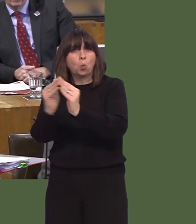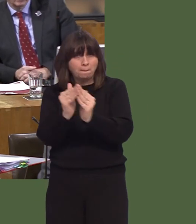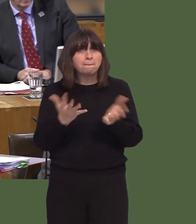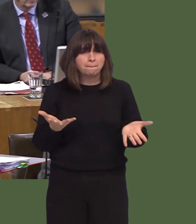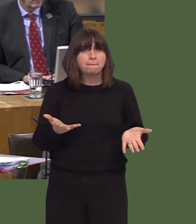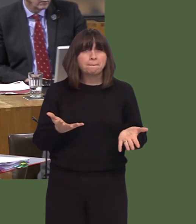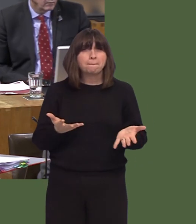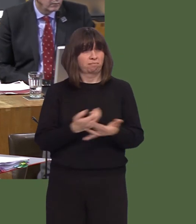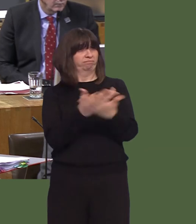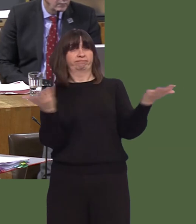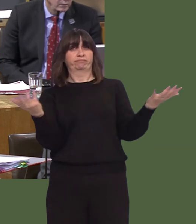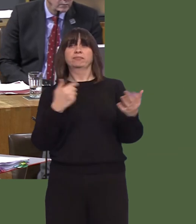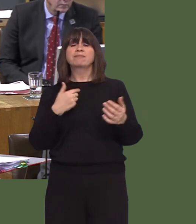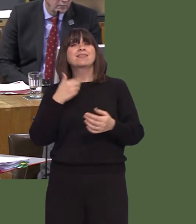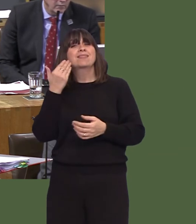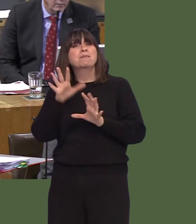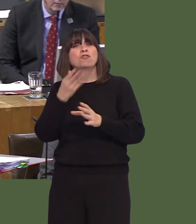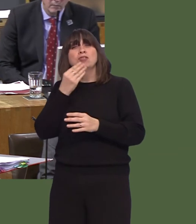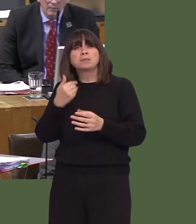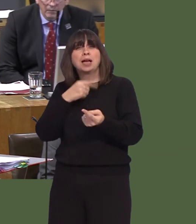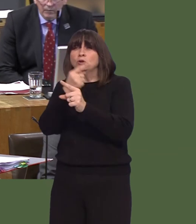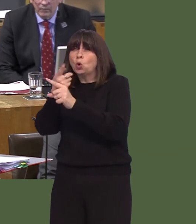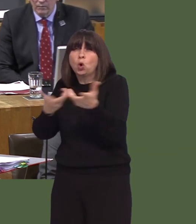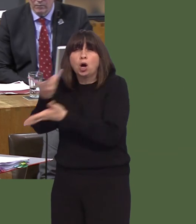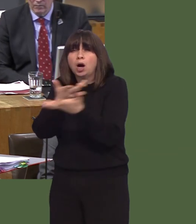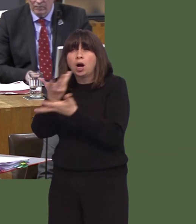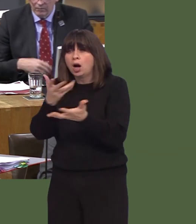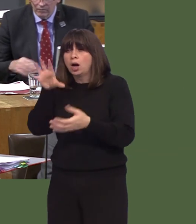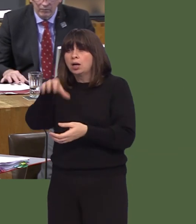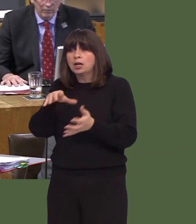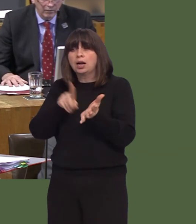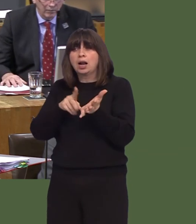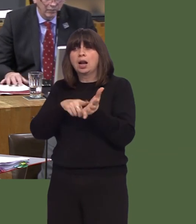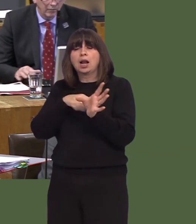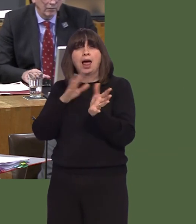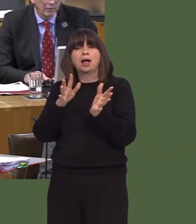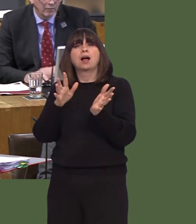But I went to Llamau before Christmas, I spoke to young people particularly who had been helped by Llamau.